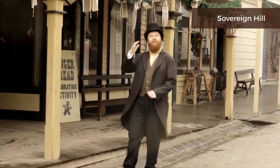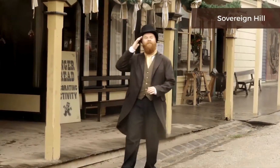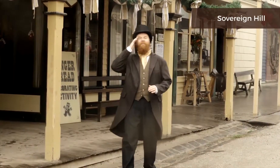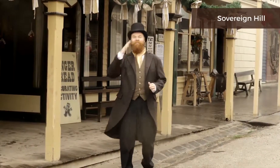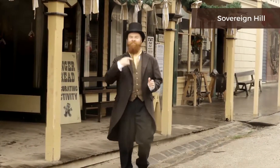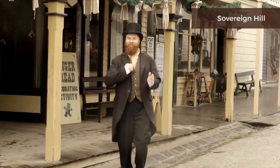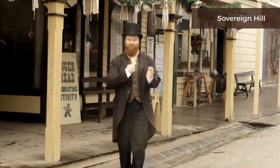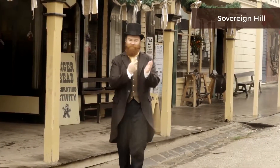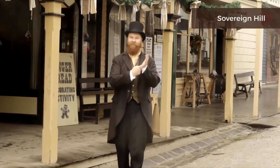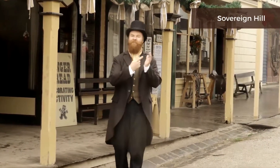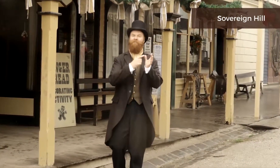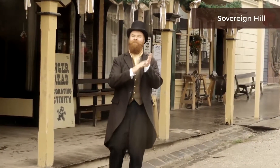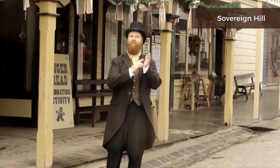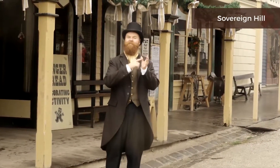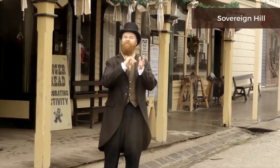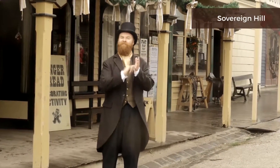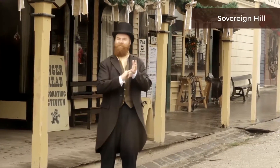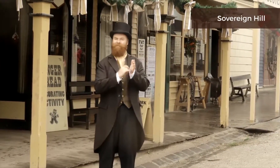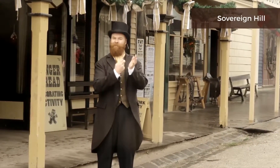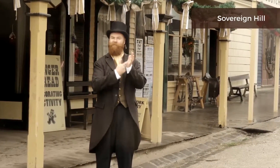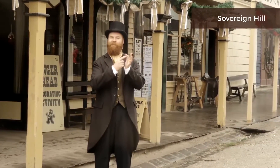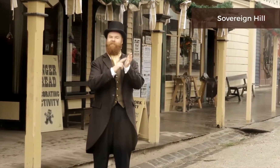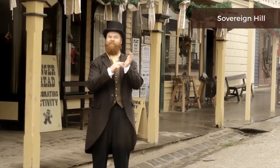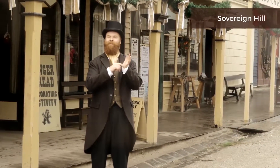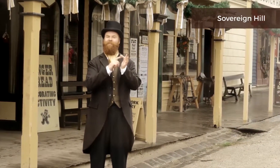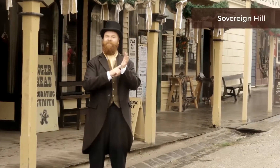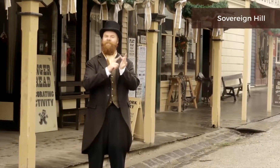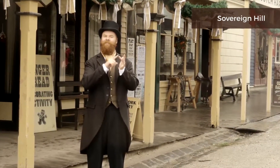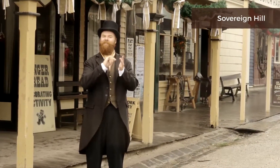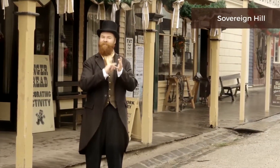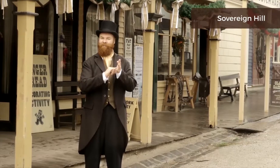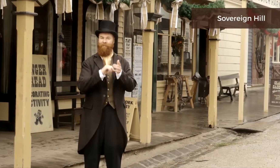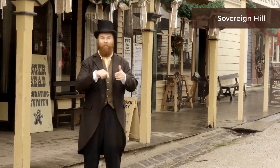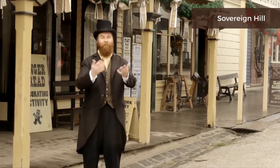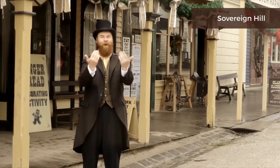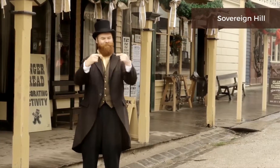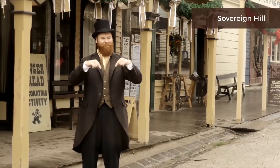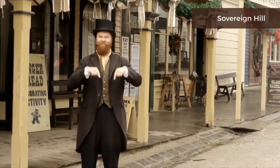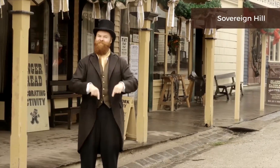Hello, I'm Ramas Rentelis and welcome here to